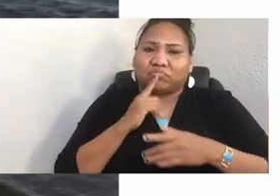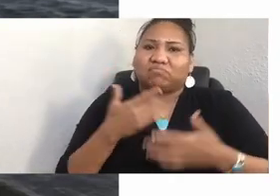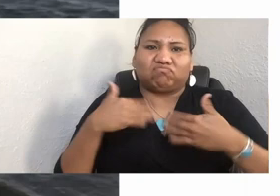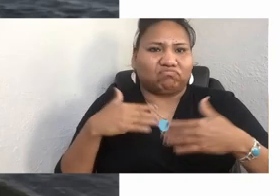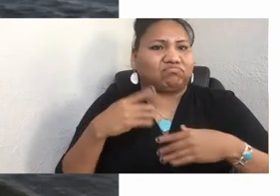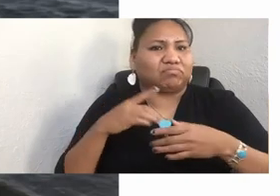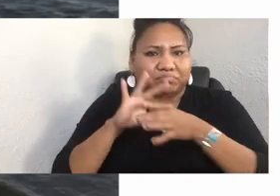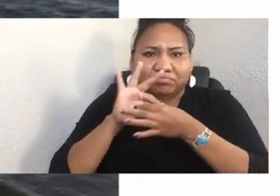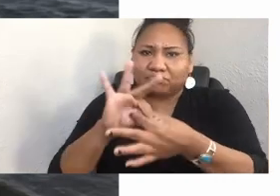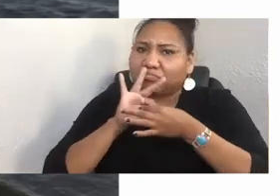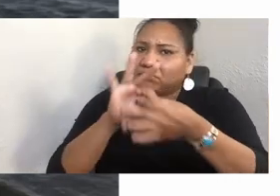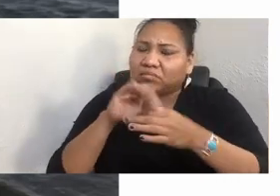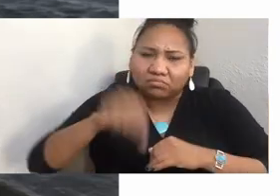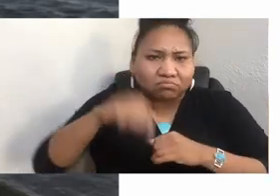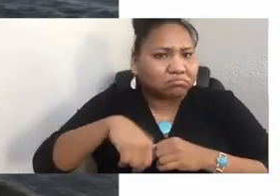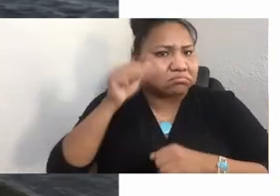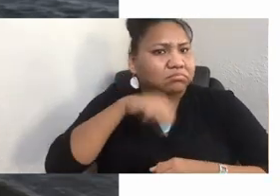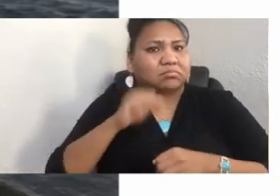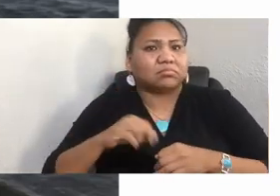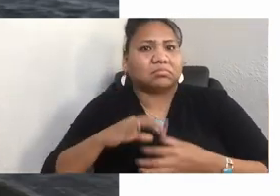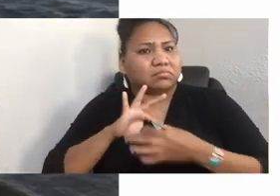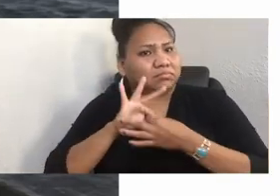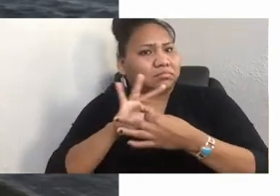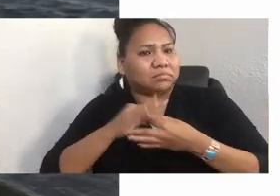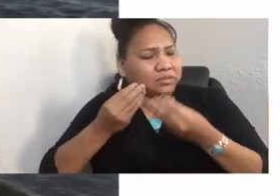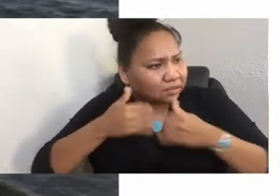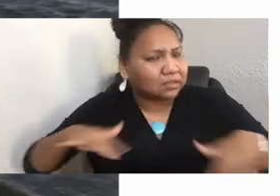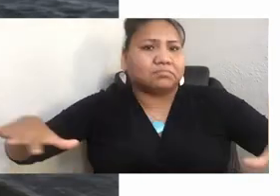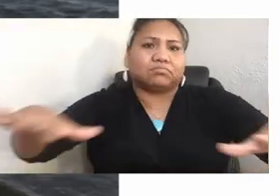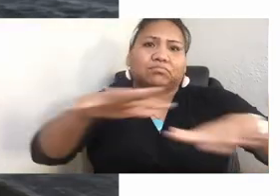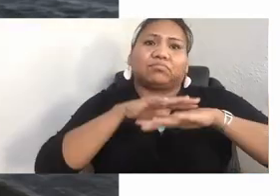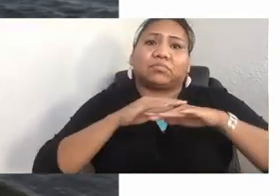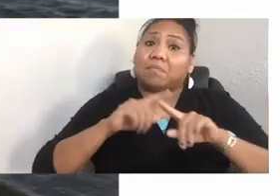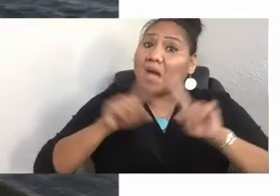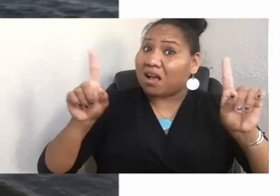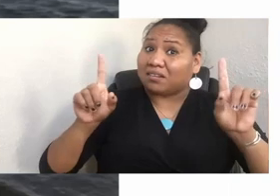It's about connection to land. But it's also about our relationships.